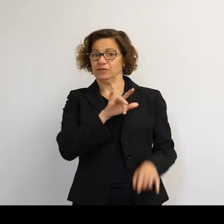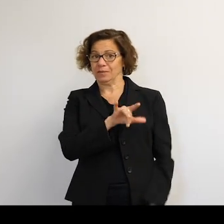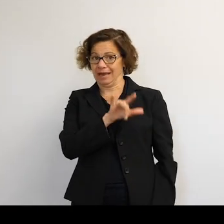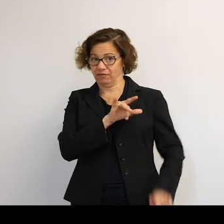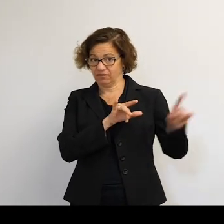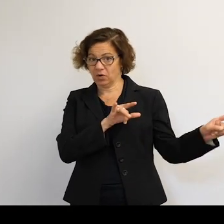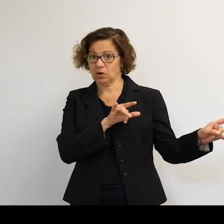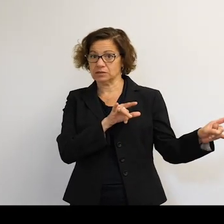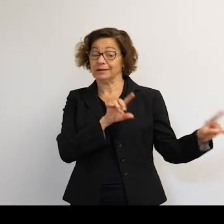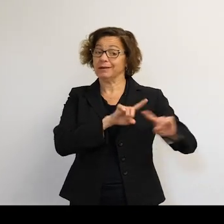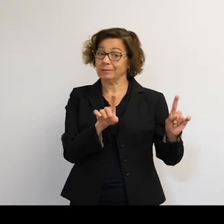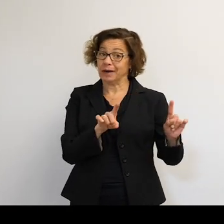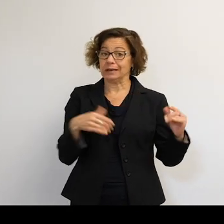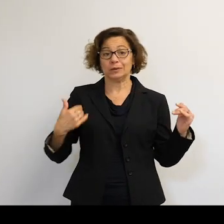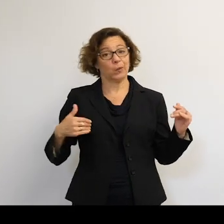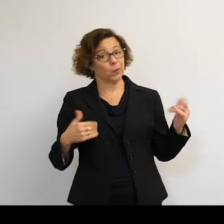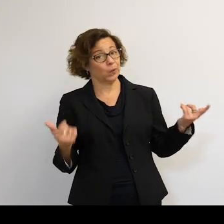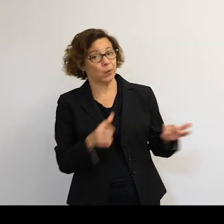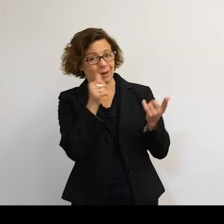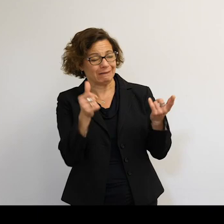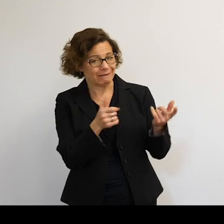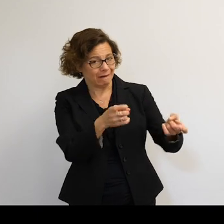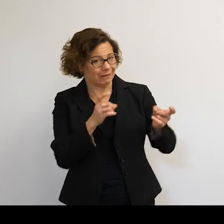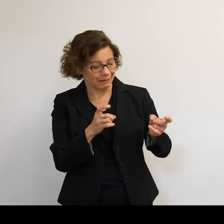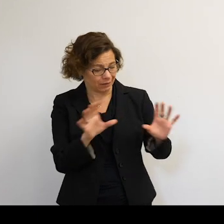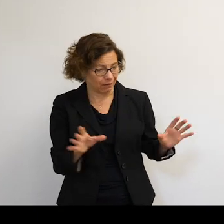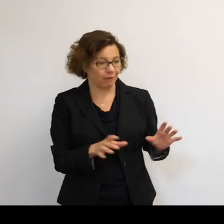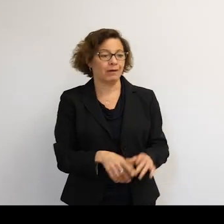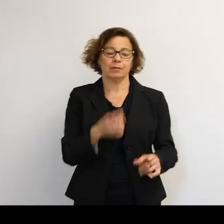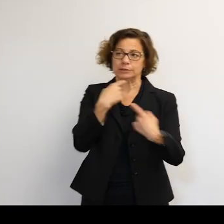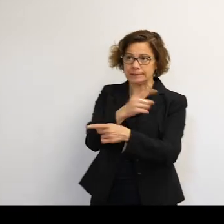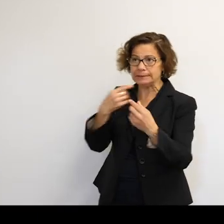comes with caveats, both stated and implied.